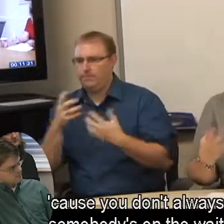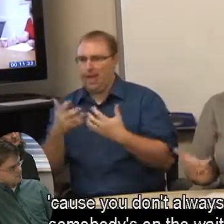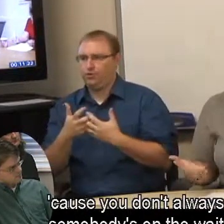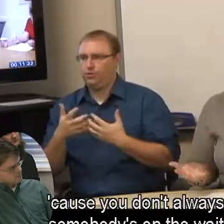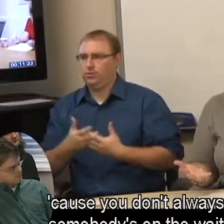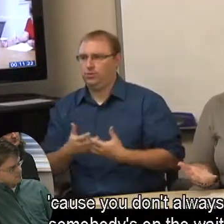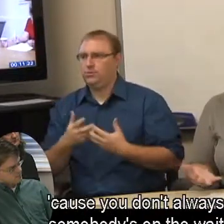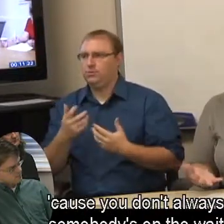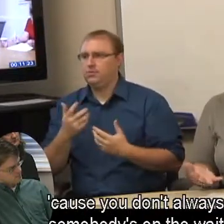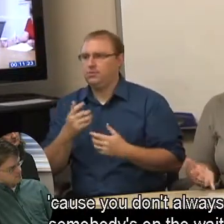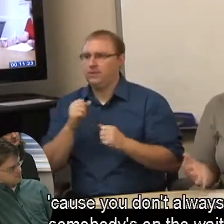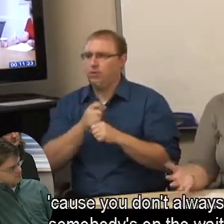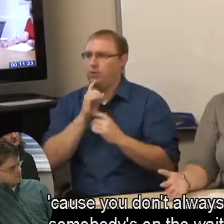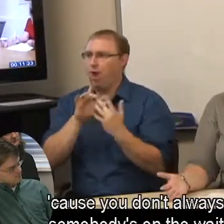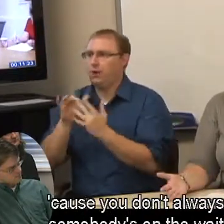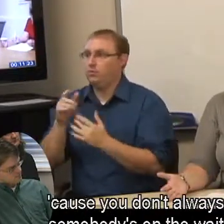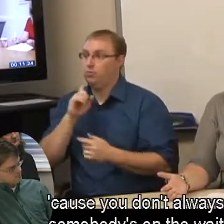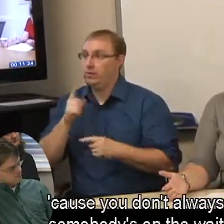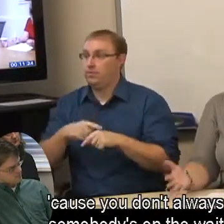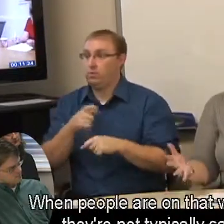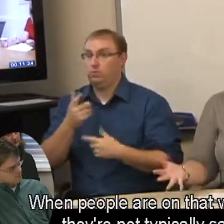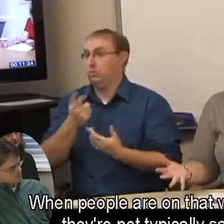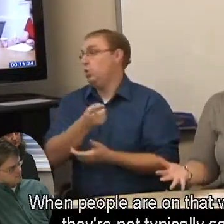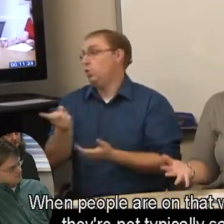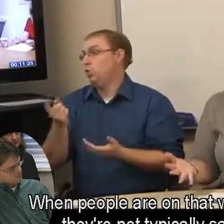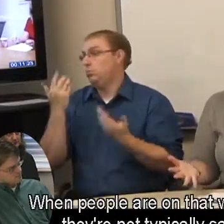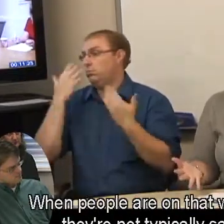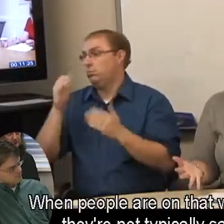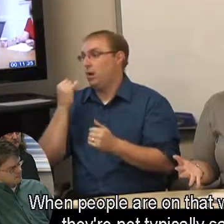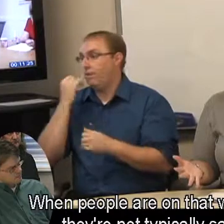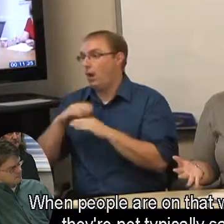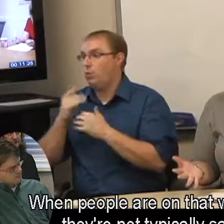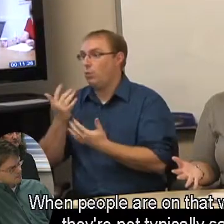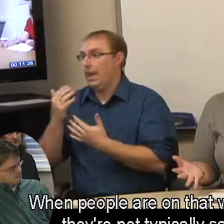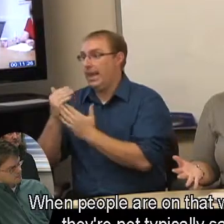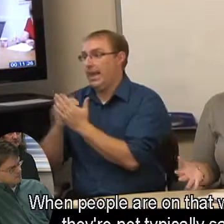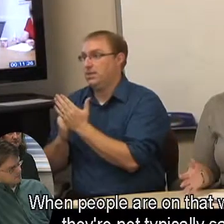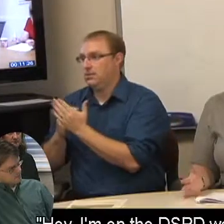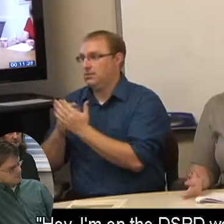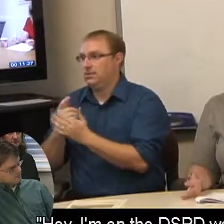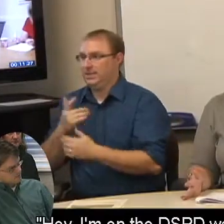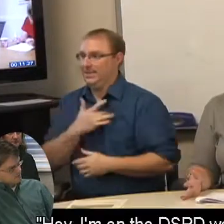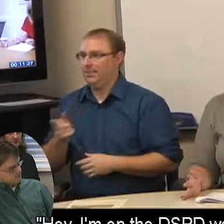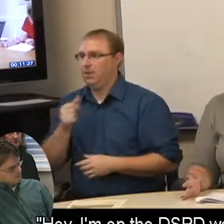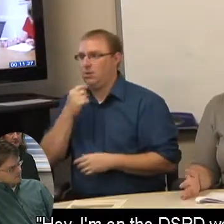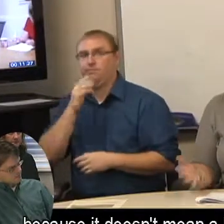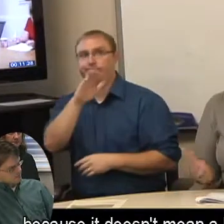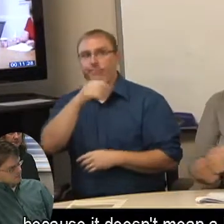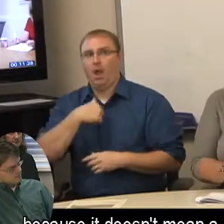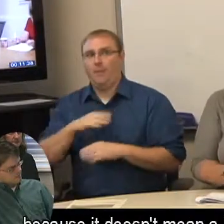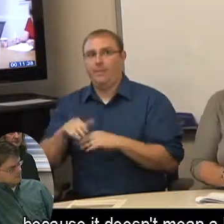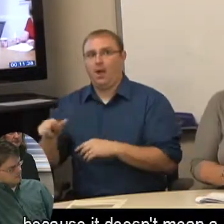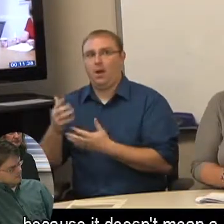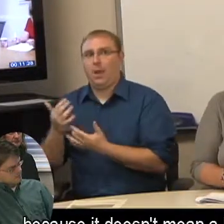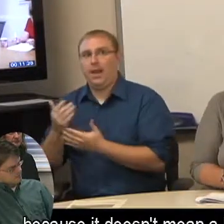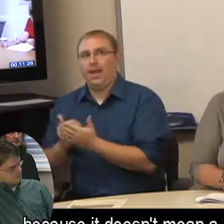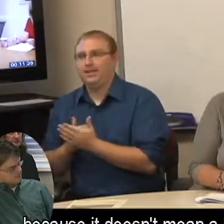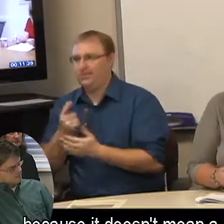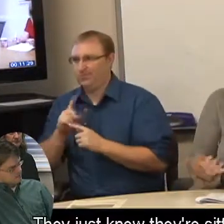'cause you don't always know if somebody's on the waiting list. When people are on that waiting list, they're not typically saying, "Hey, I'm on the DSPD waiting list" because it doesn't mean a lot to them.